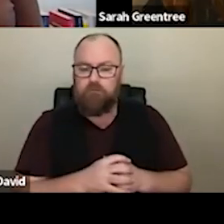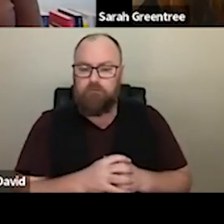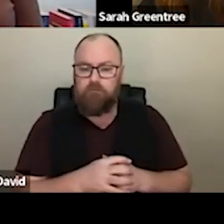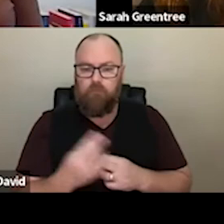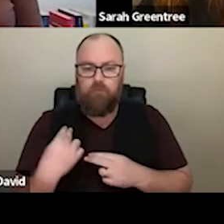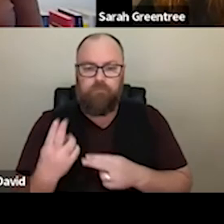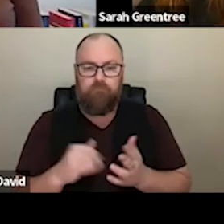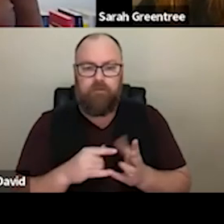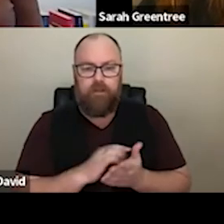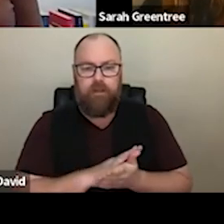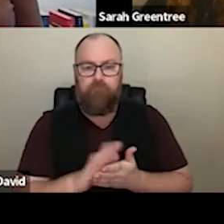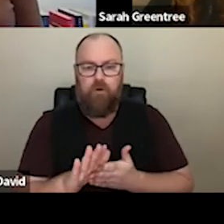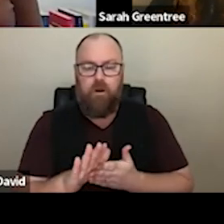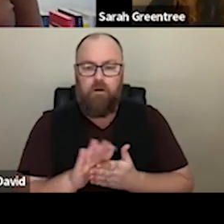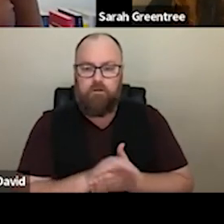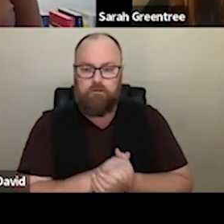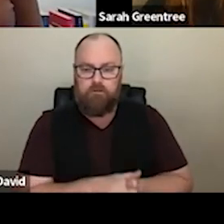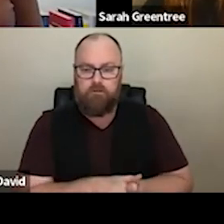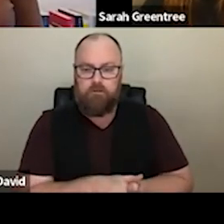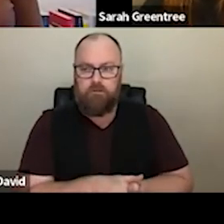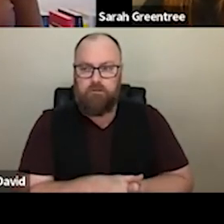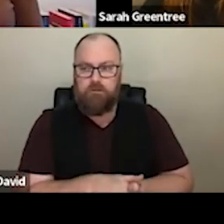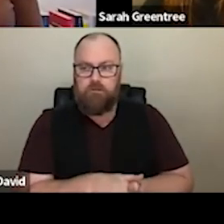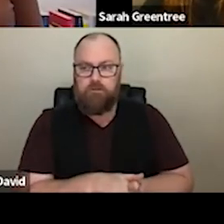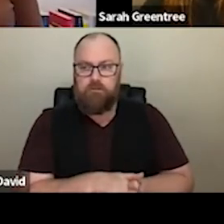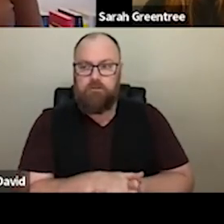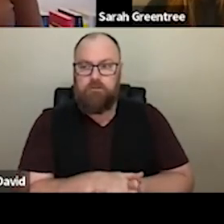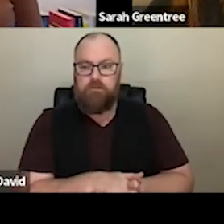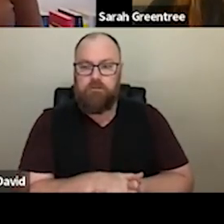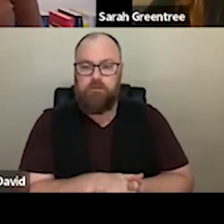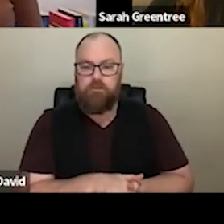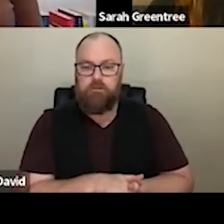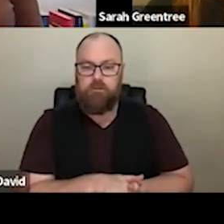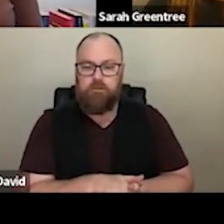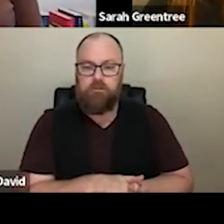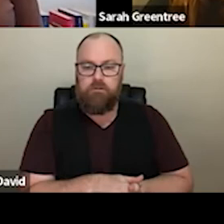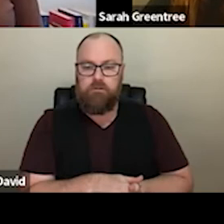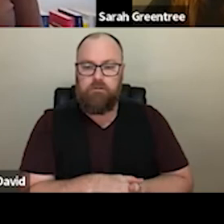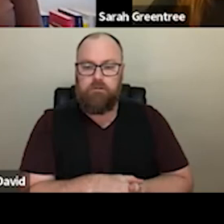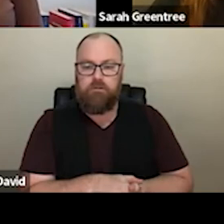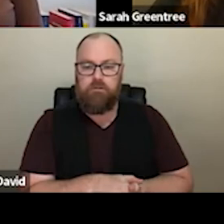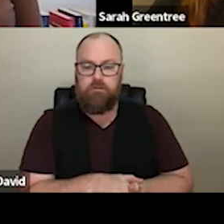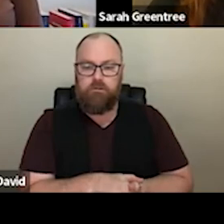I'm sorry. I can just repeat the end of that. Sarah. Sorry can you just repeat the end of that? It just cut out.